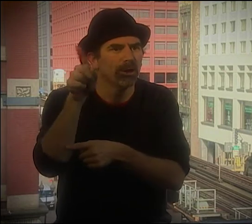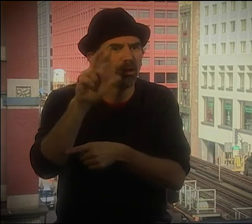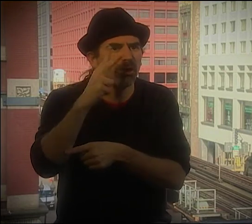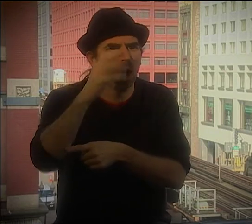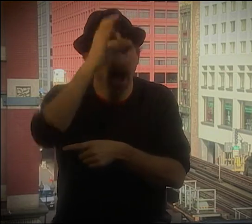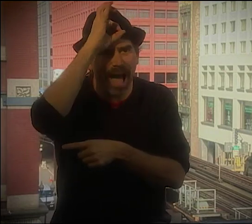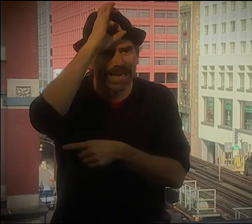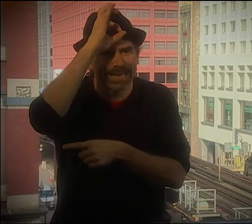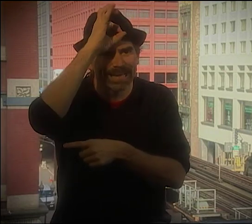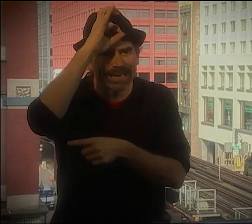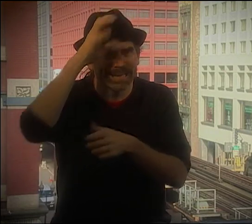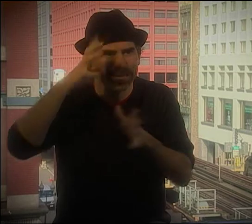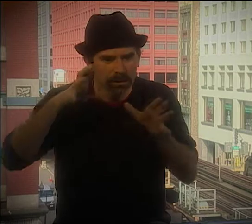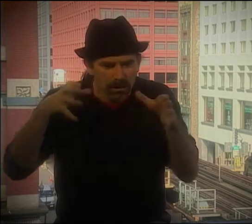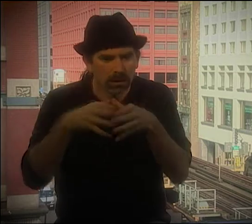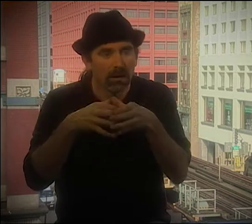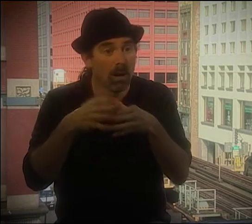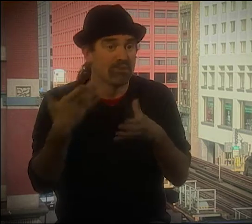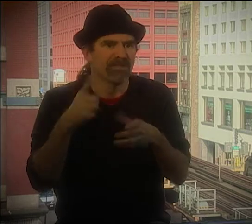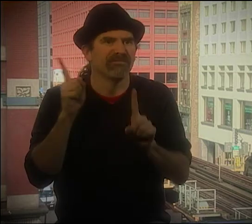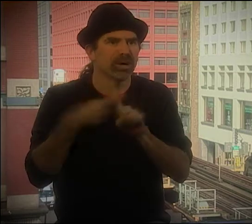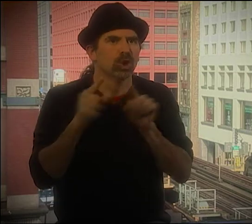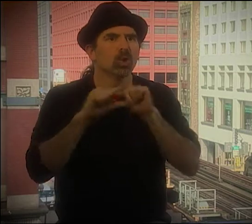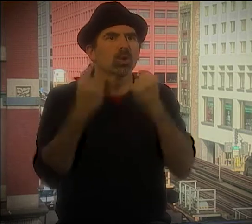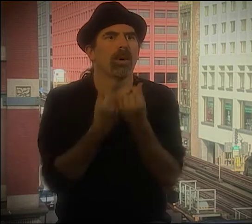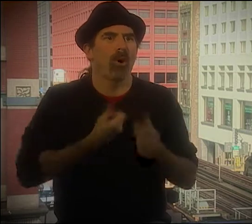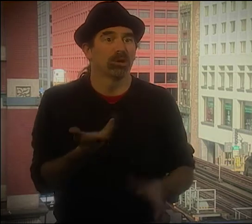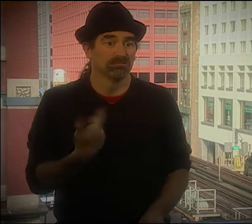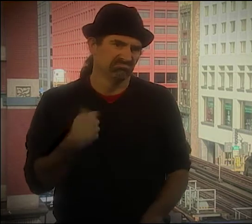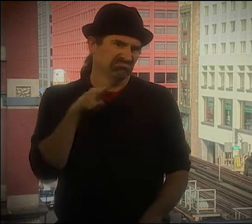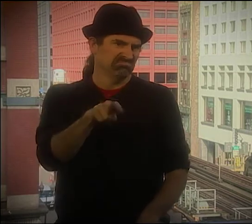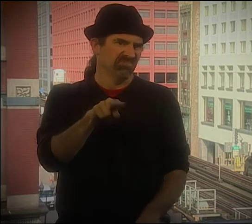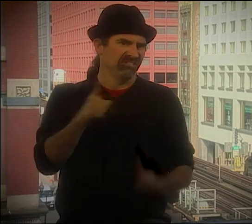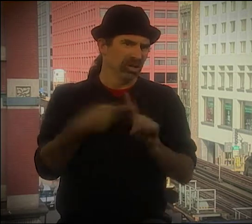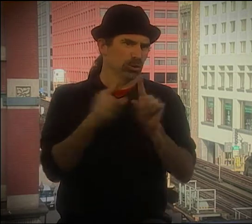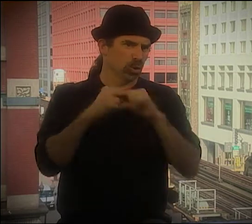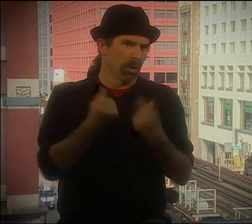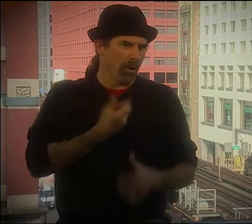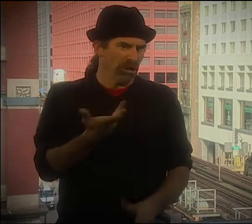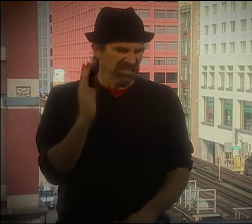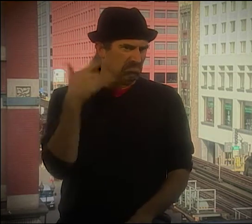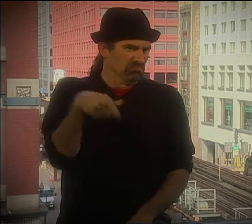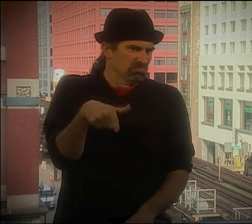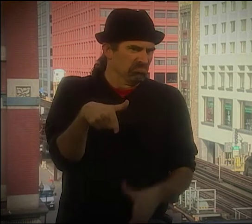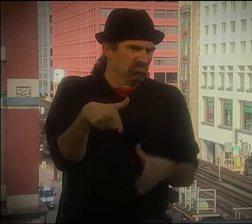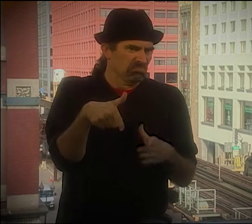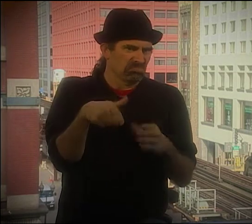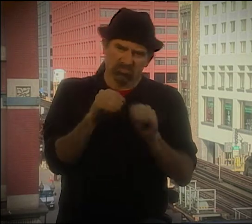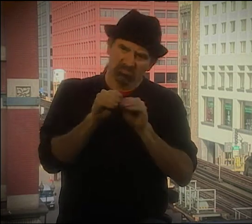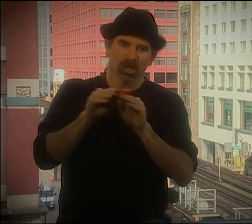LIKE THE STORY OF WHAT'S GOING ON NEXT. IN "MY THIRD EYE" THAT THEY DID IT NTD,